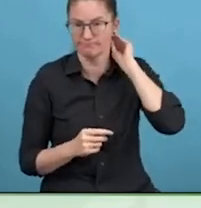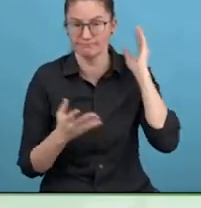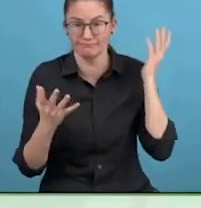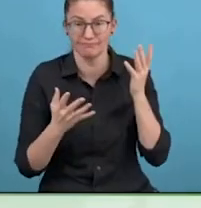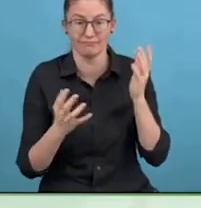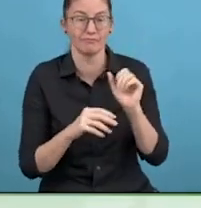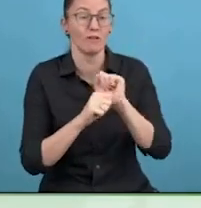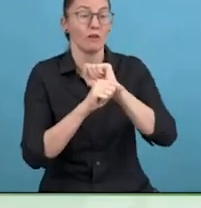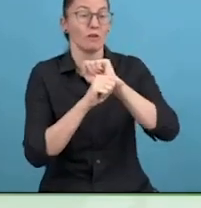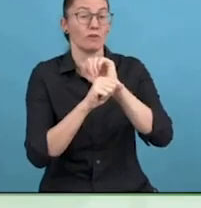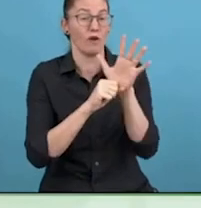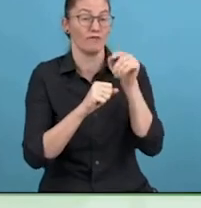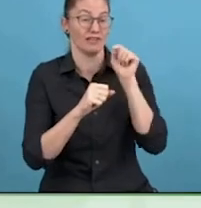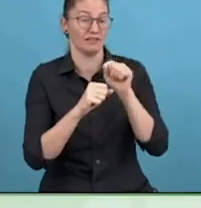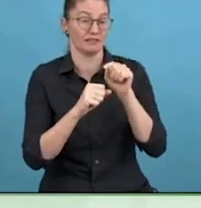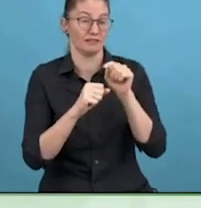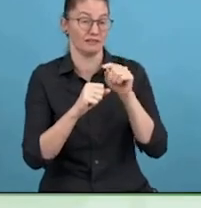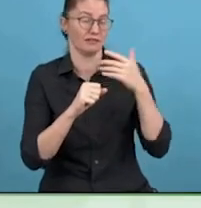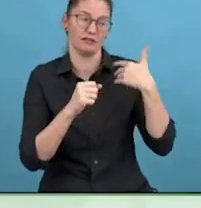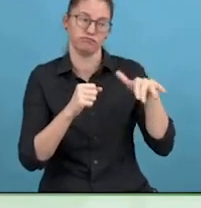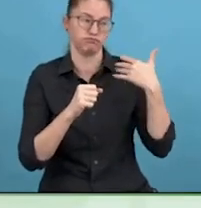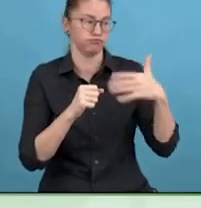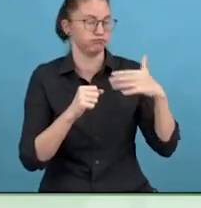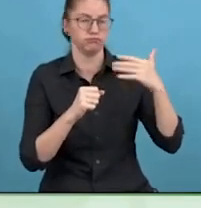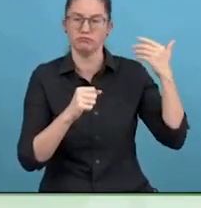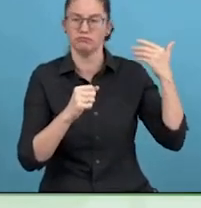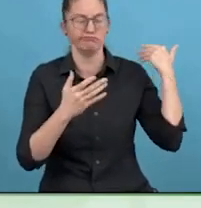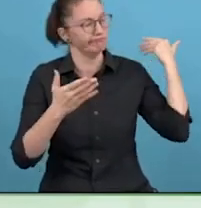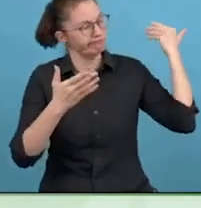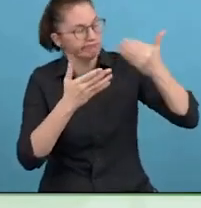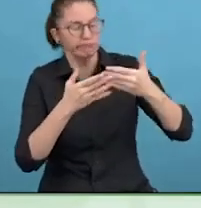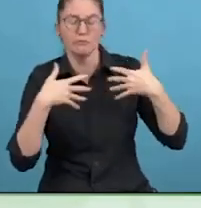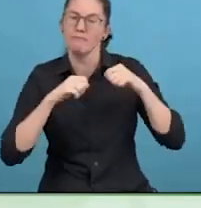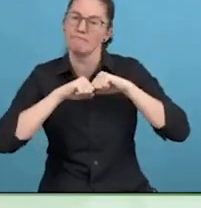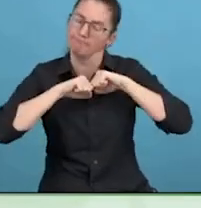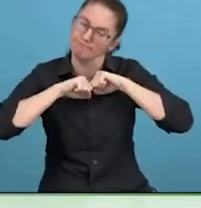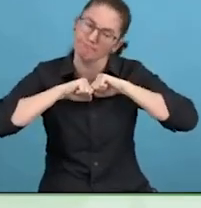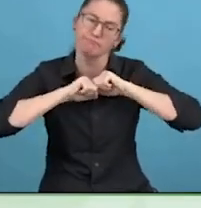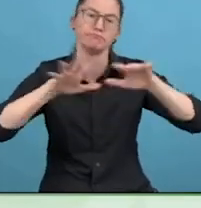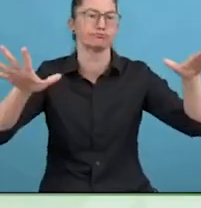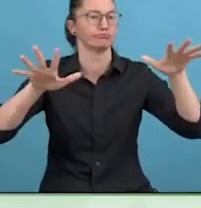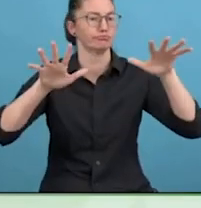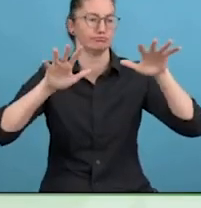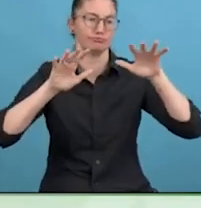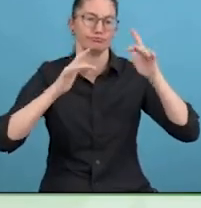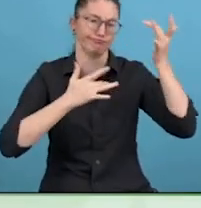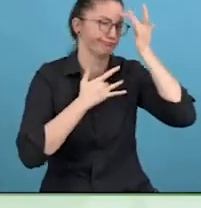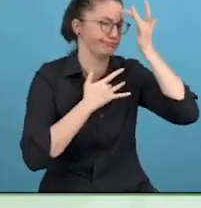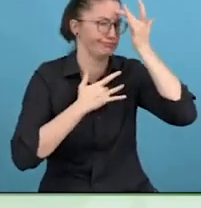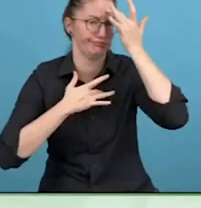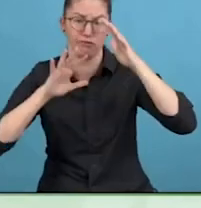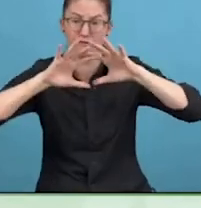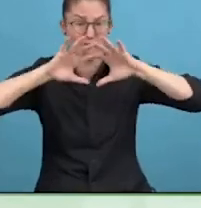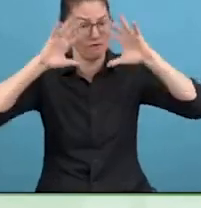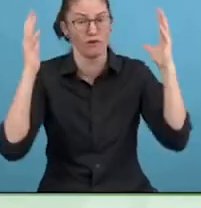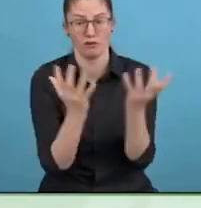It could be from 12 weeks up to a year, or two. I mean I have been there for almost 2 years with that.